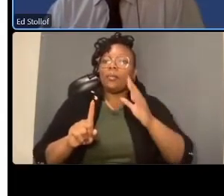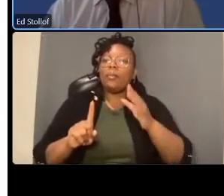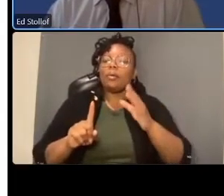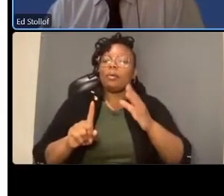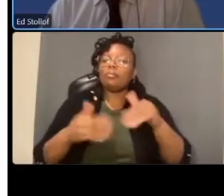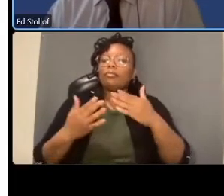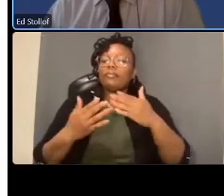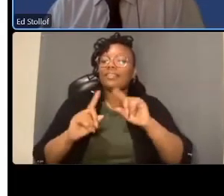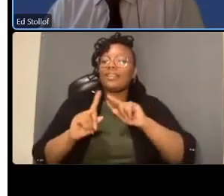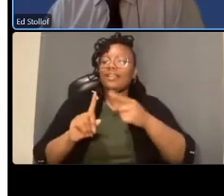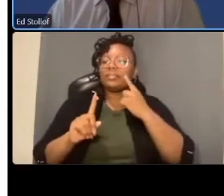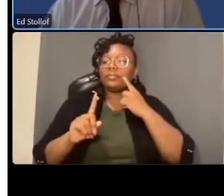thanks for it